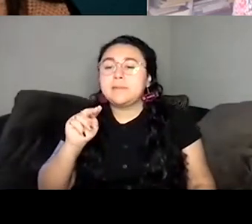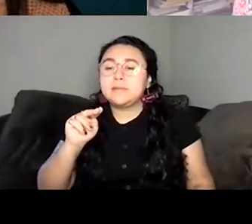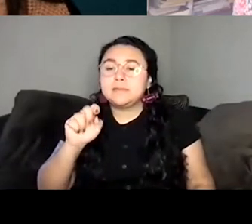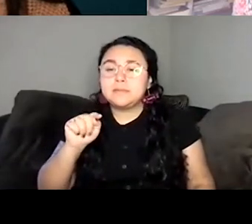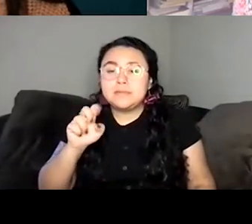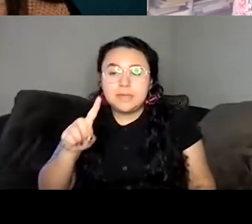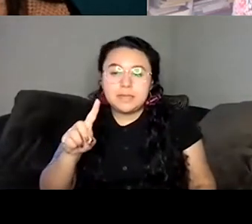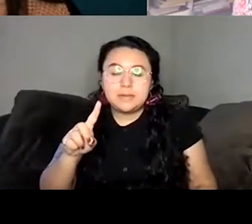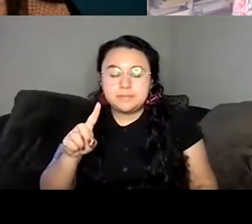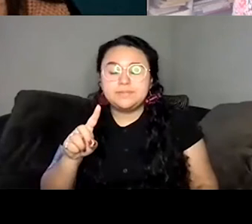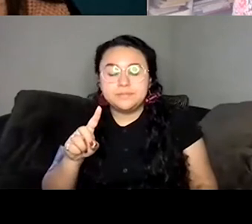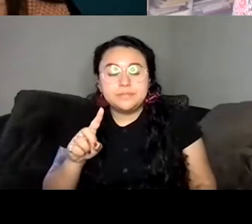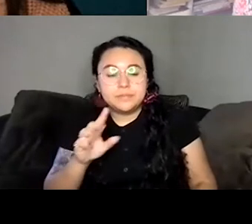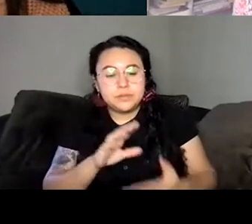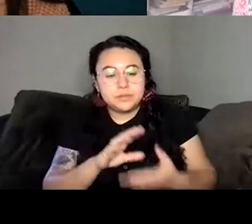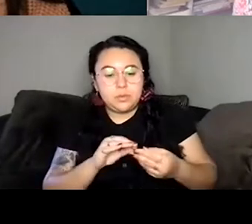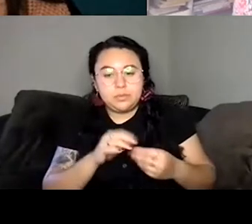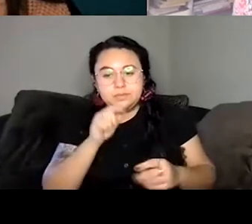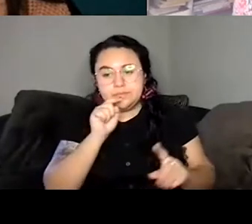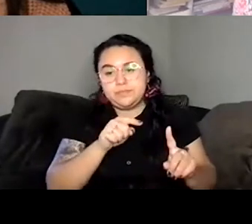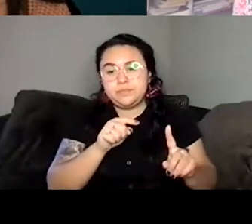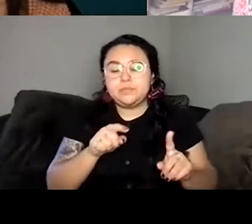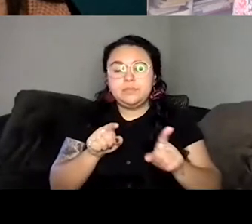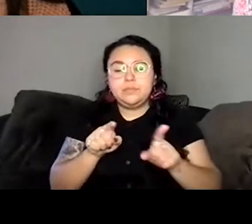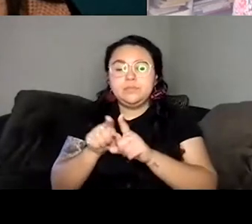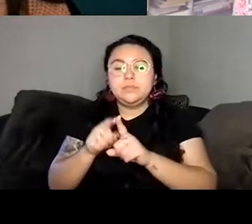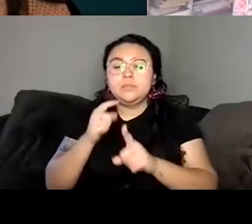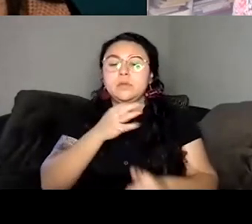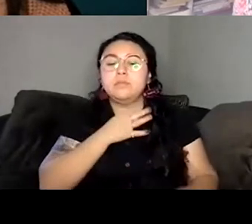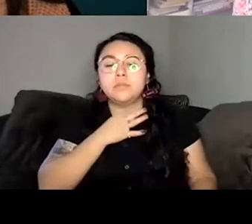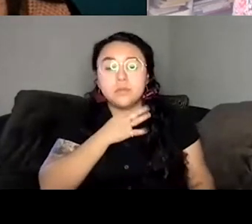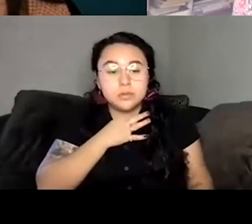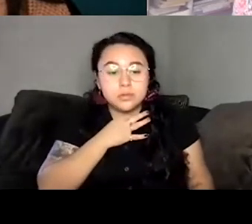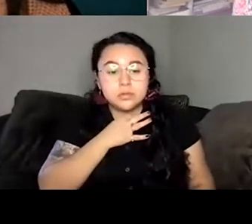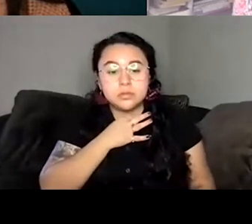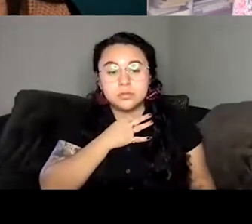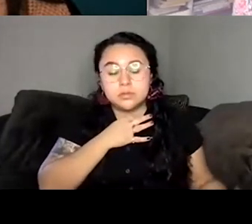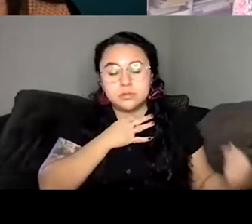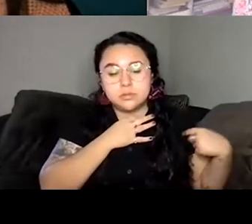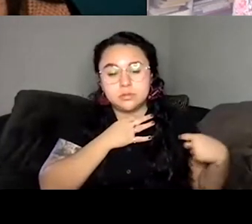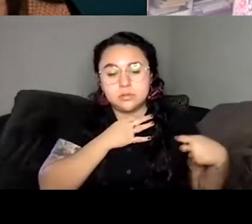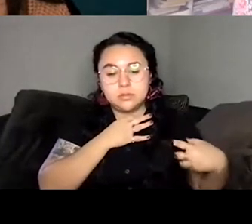then I was also curious about this kind of like, interesting thing that happens in the